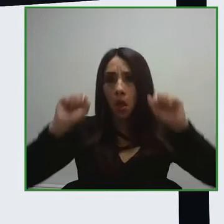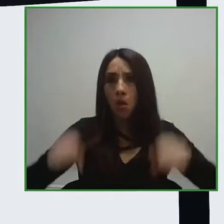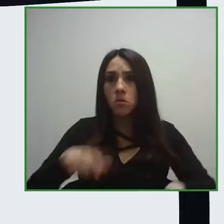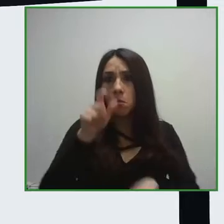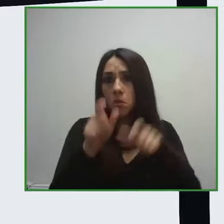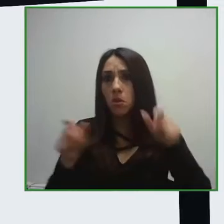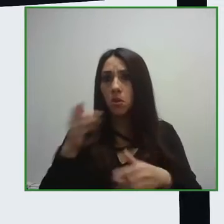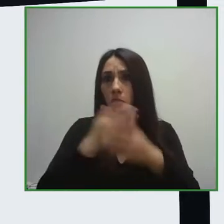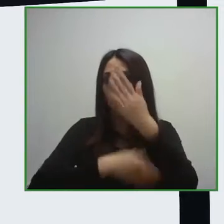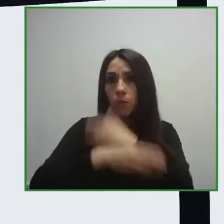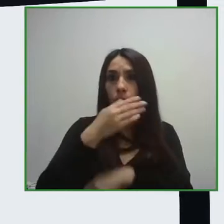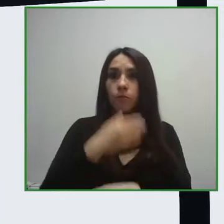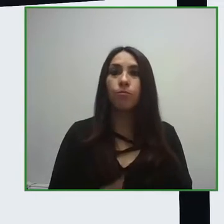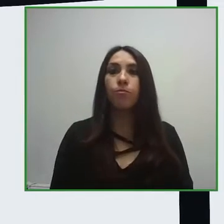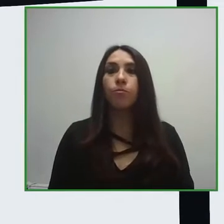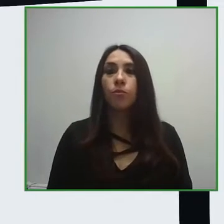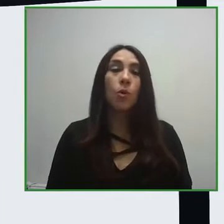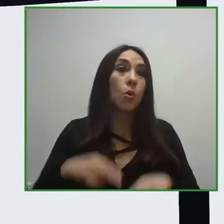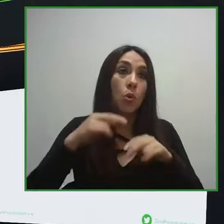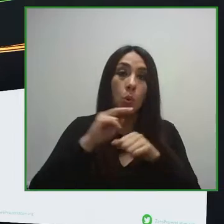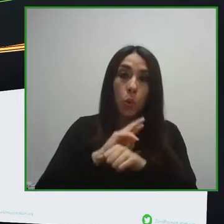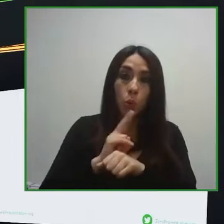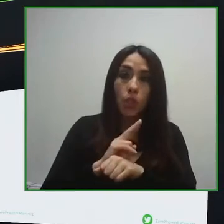and independent way but you can learn more about them now